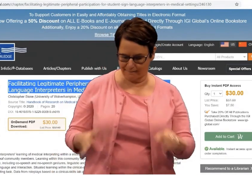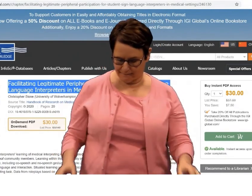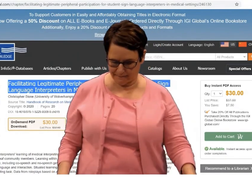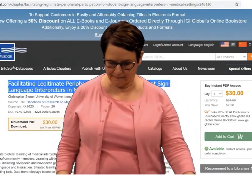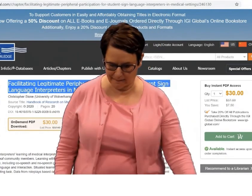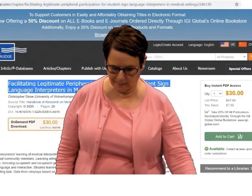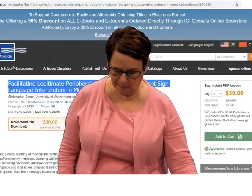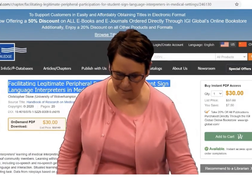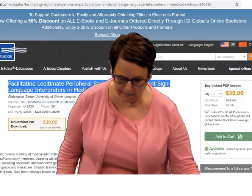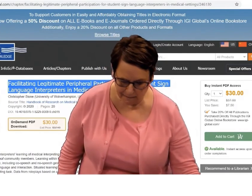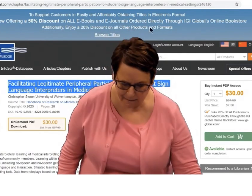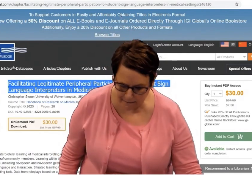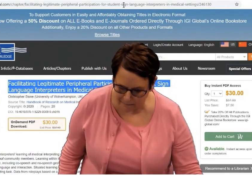I can copy and paste that.